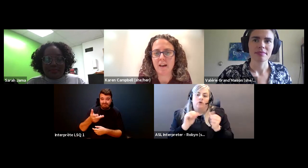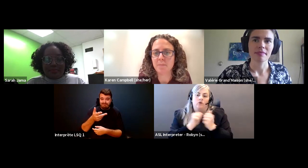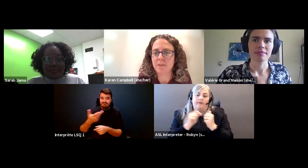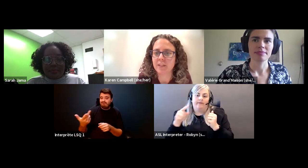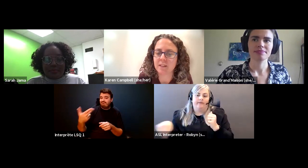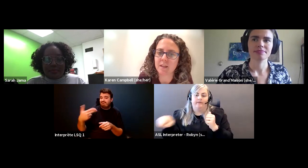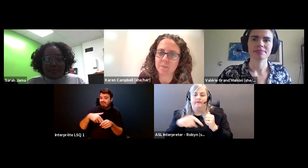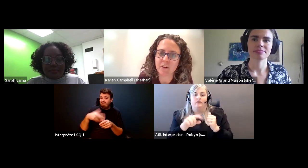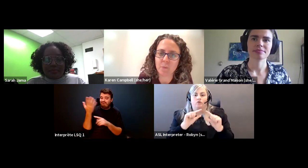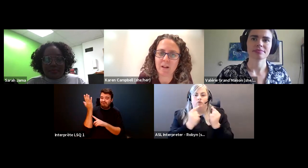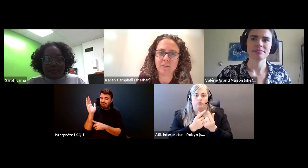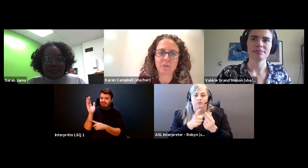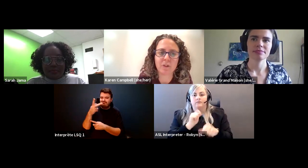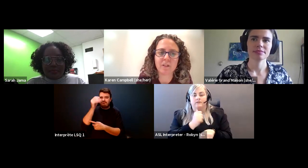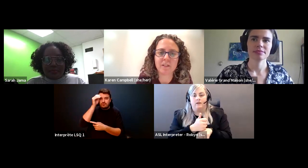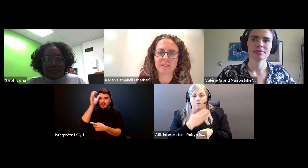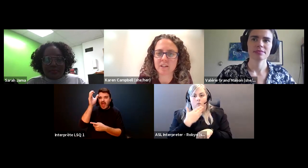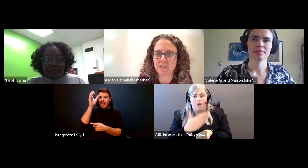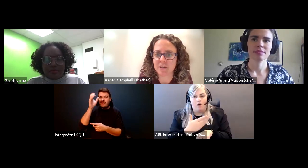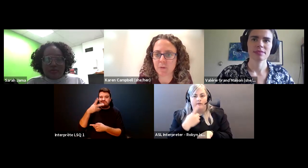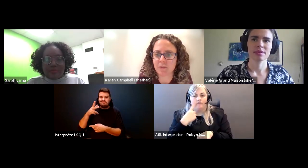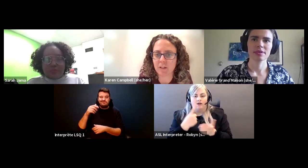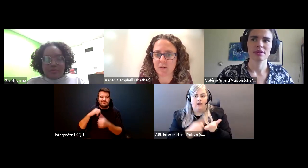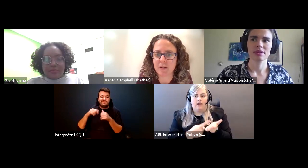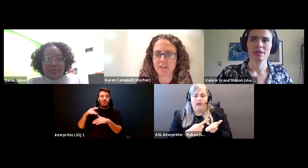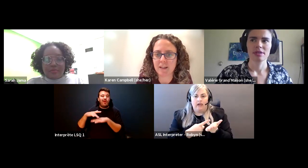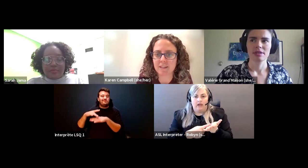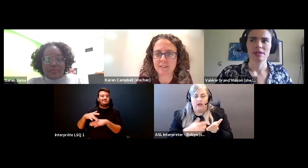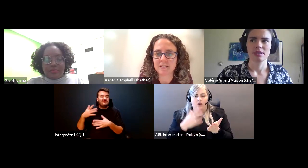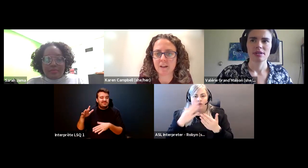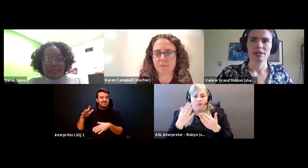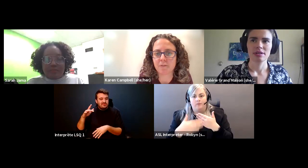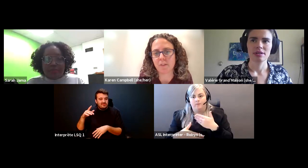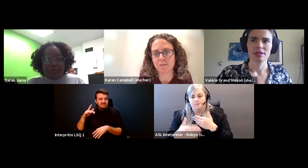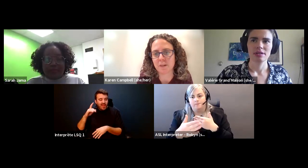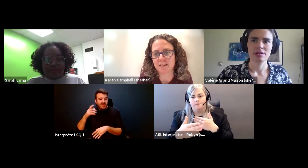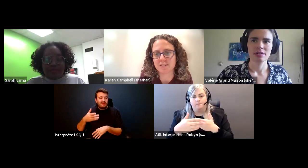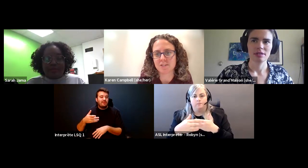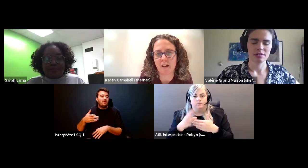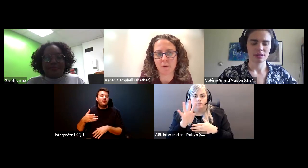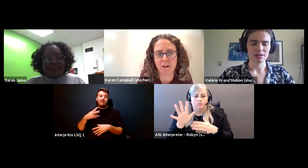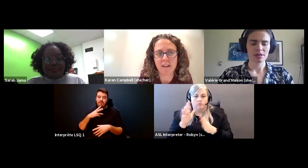Karen Campbell (she/her): And you've sent us up very well for the discussions that will follow in the next 45 minutes to an hour.